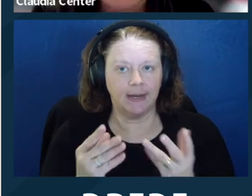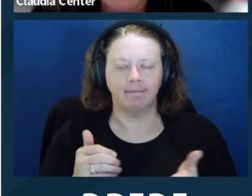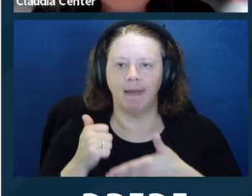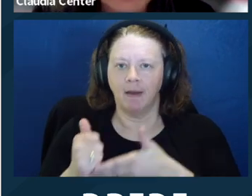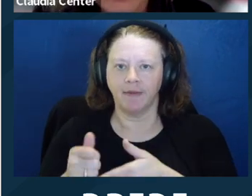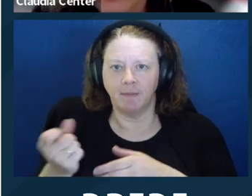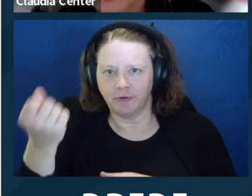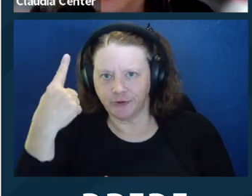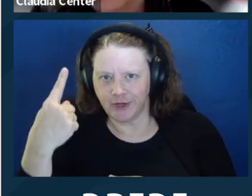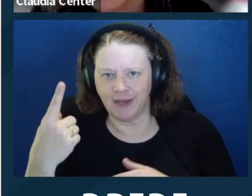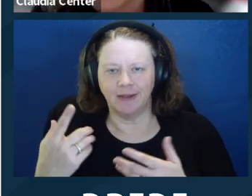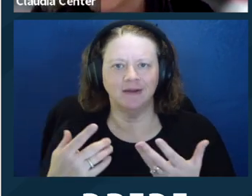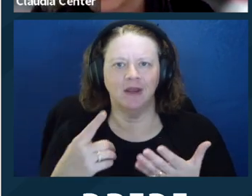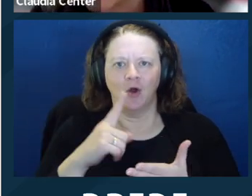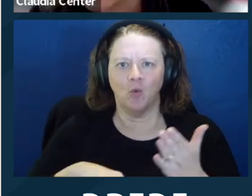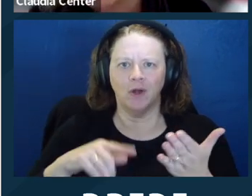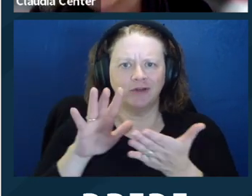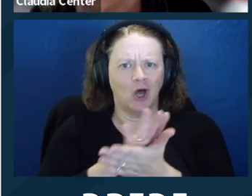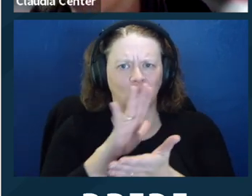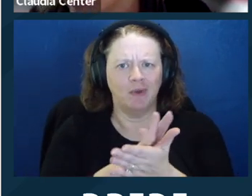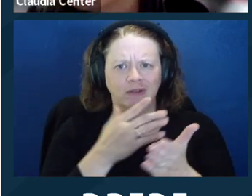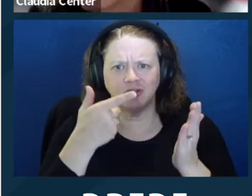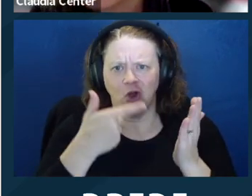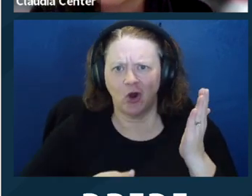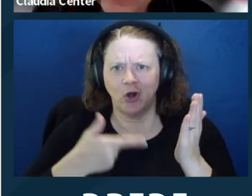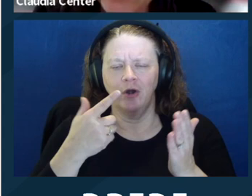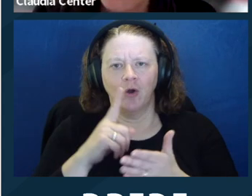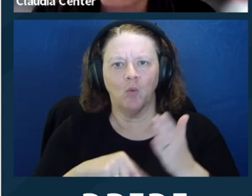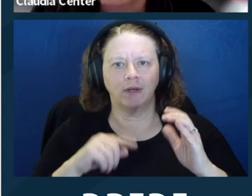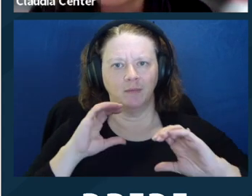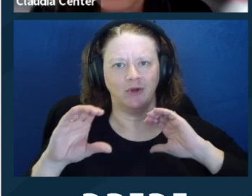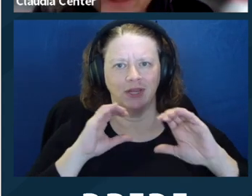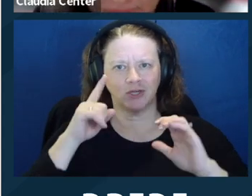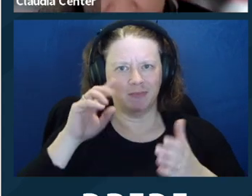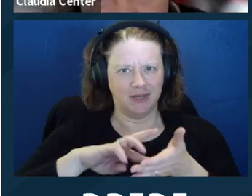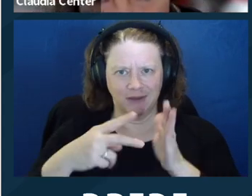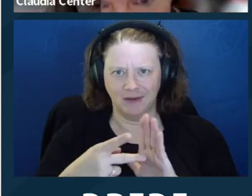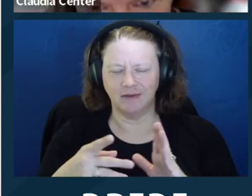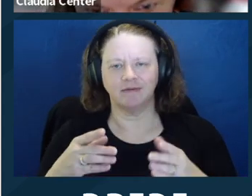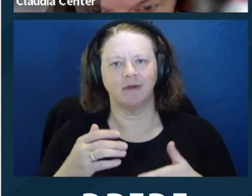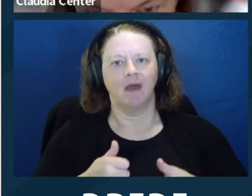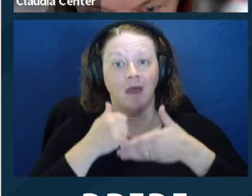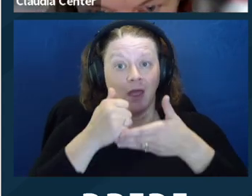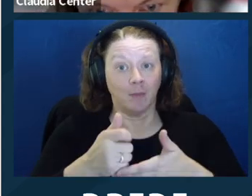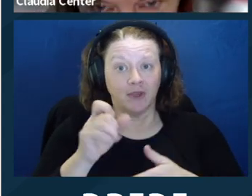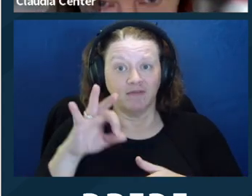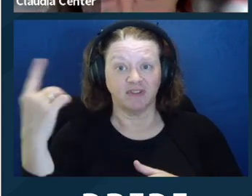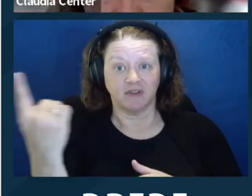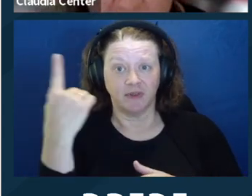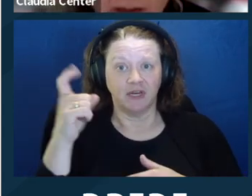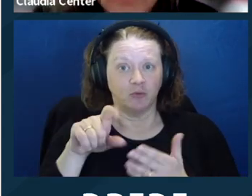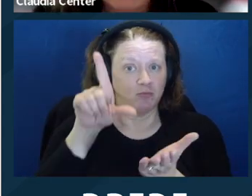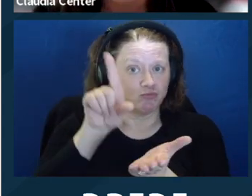maybe helping with if something needs to be printed out, helping with that. So all different